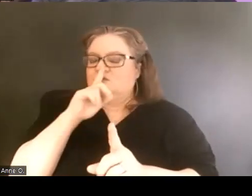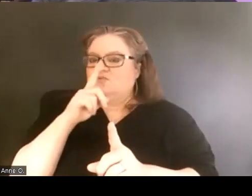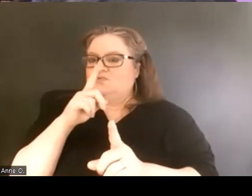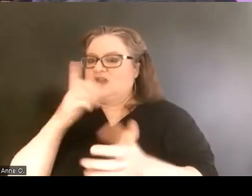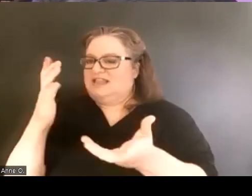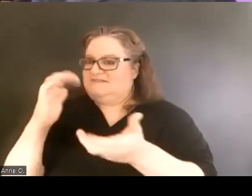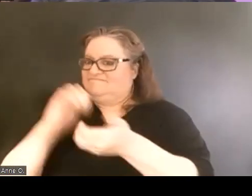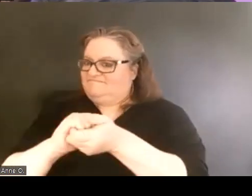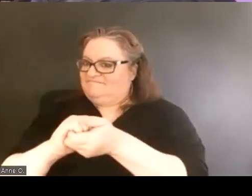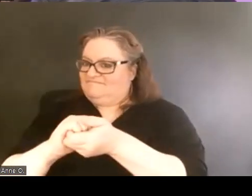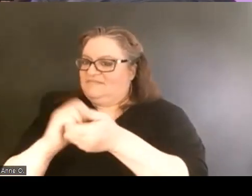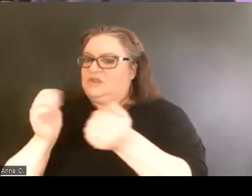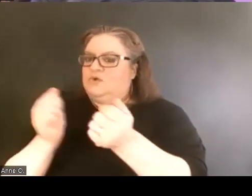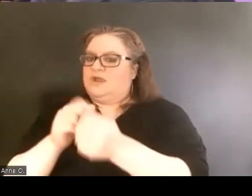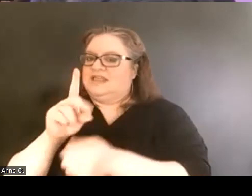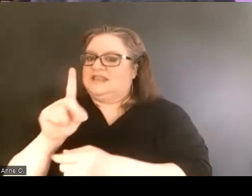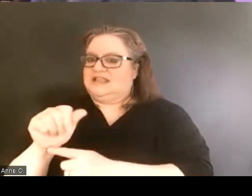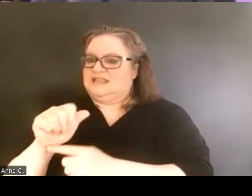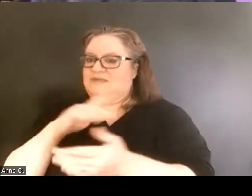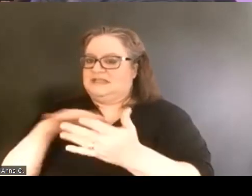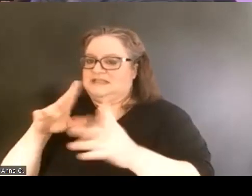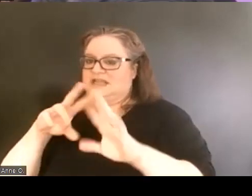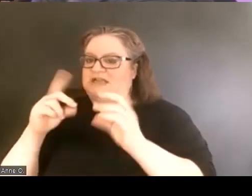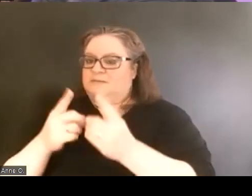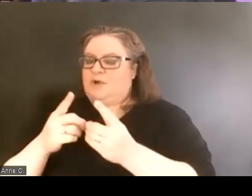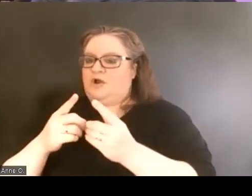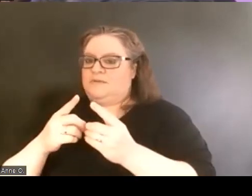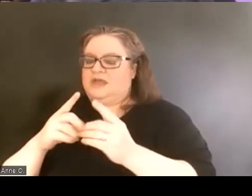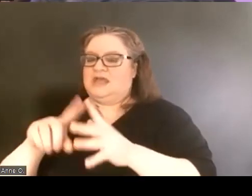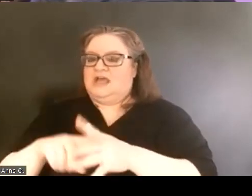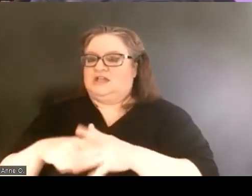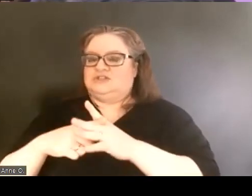with the Disability Studies department. You start to get a lot of student energy